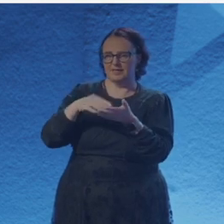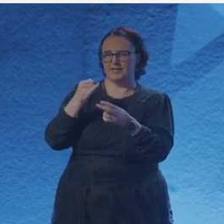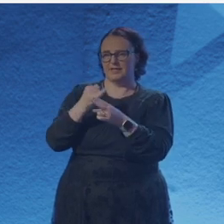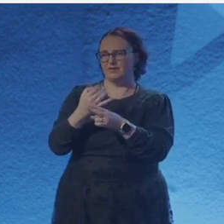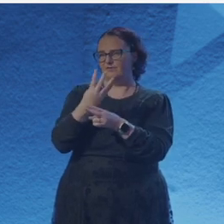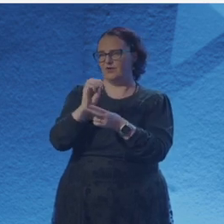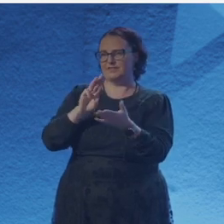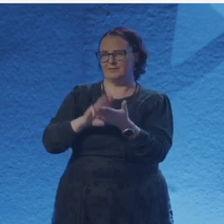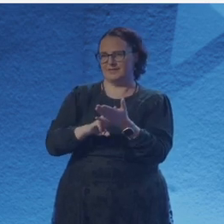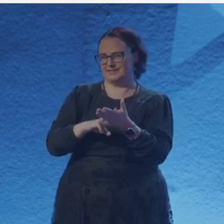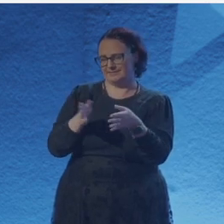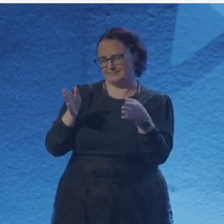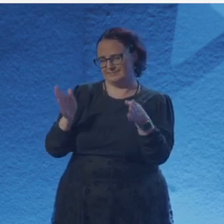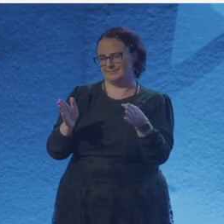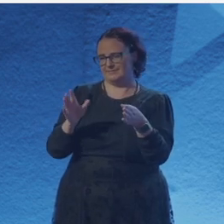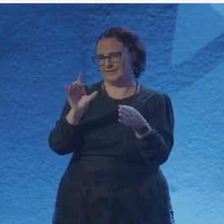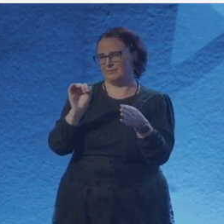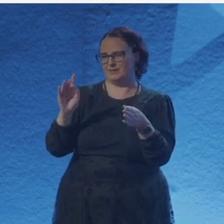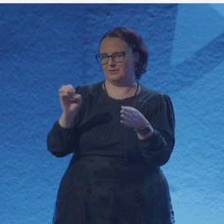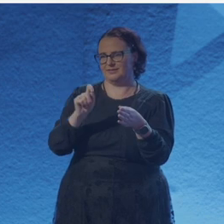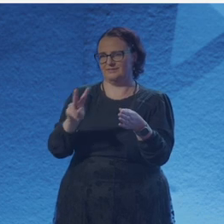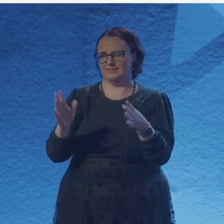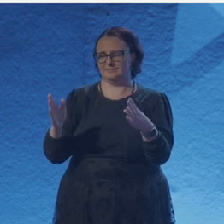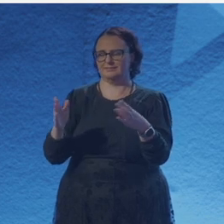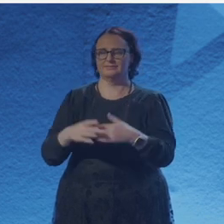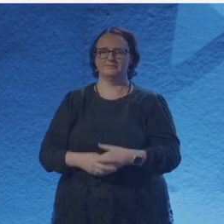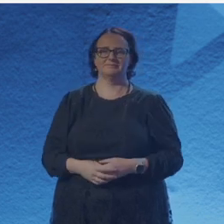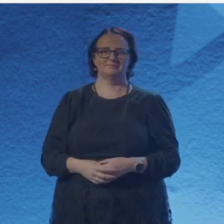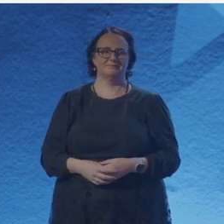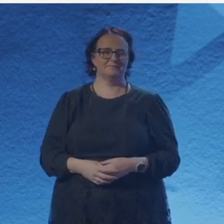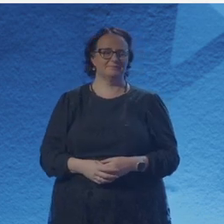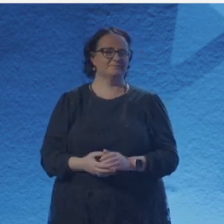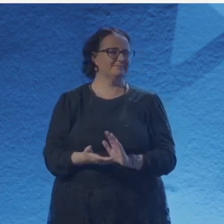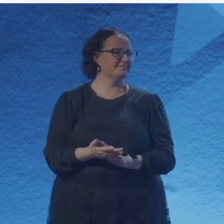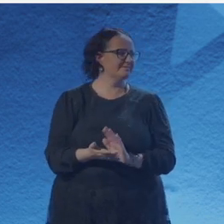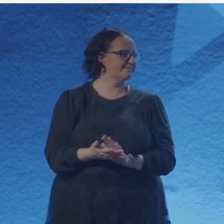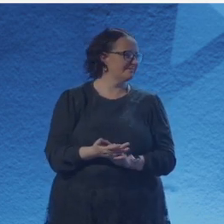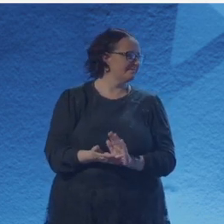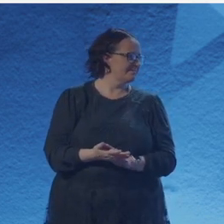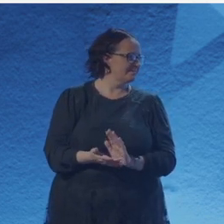Holding my breath as the shuttle careens and the comrades brim with conviction